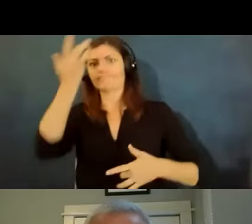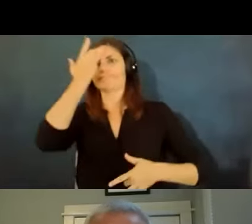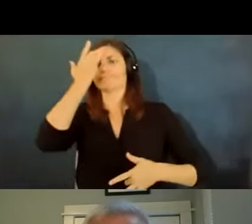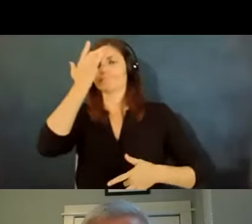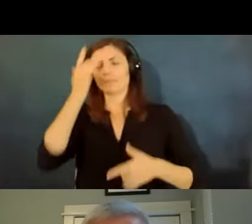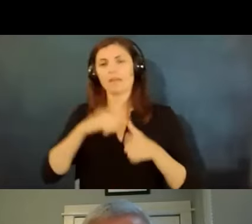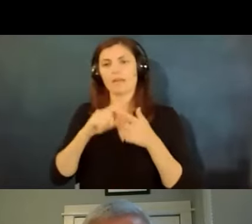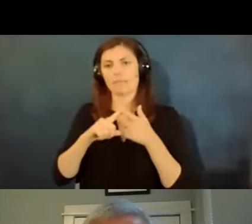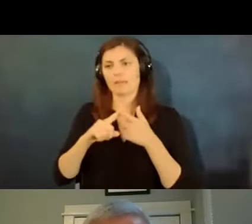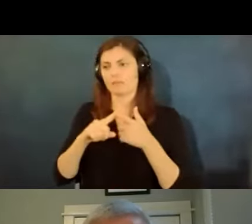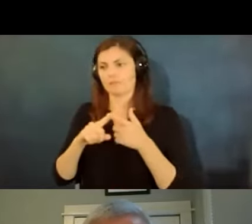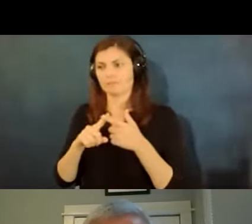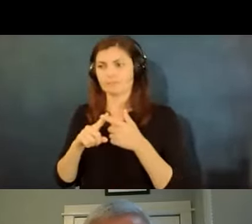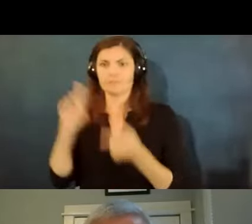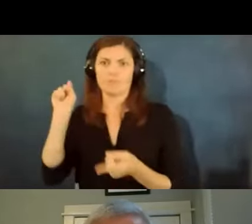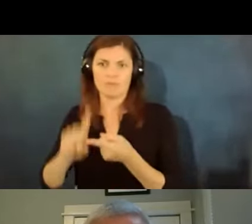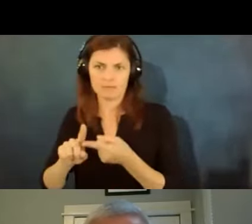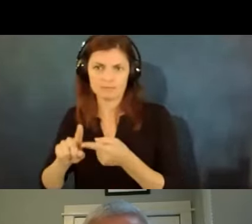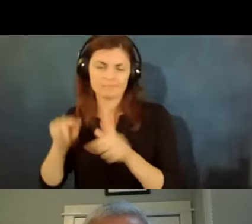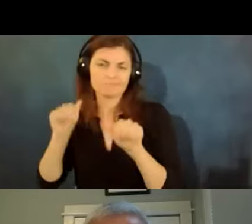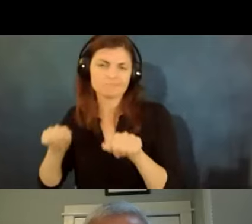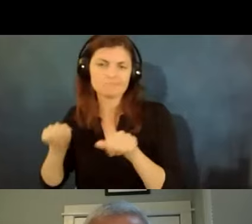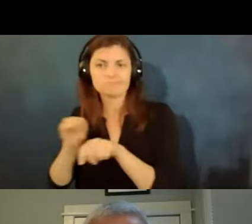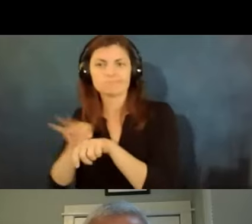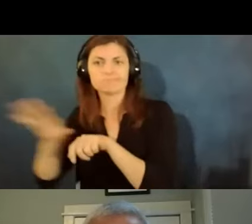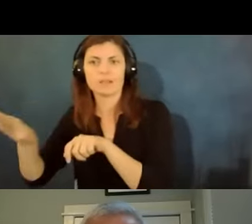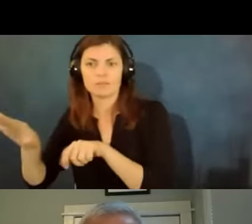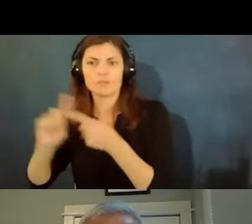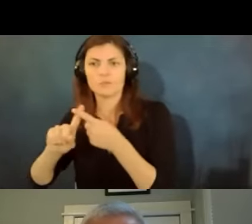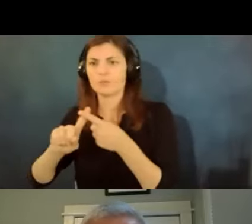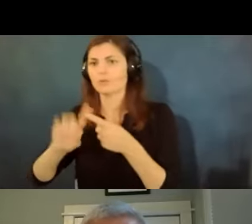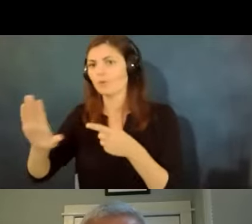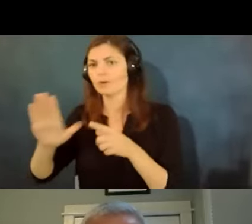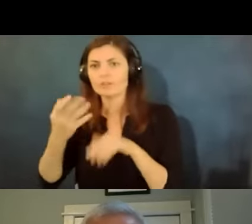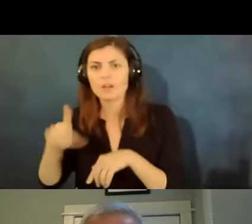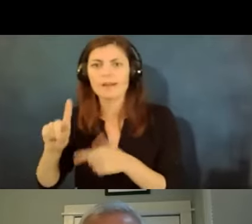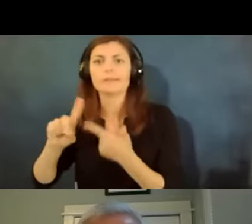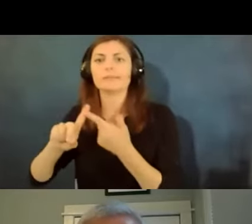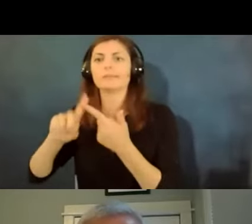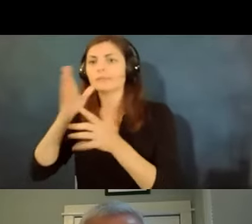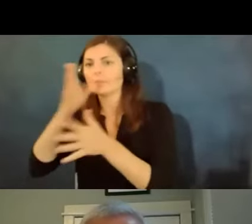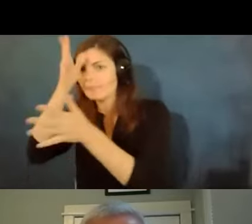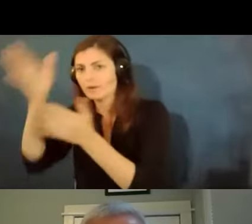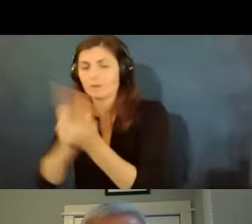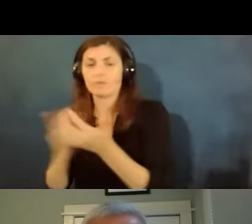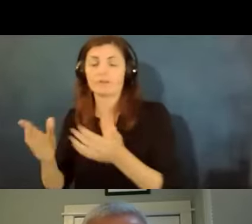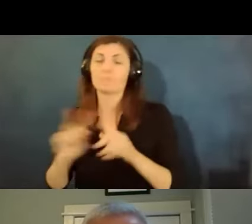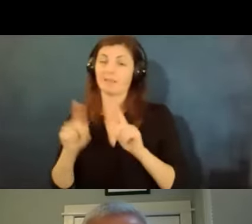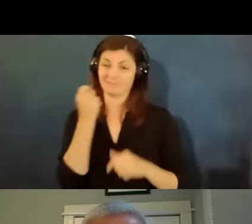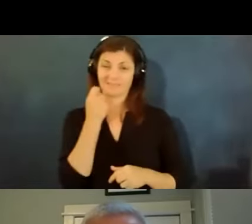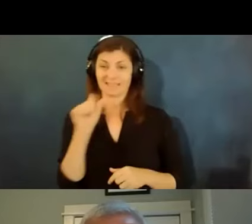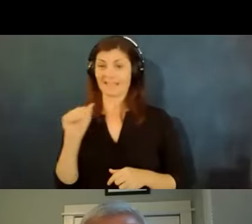the child with a disability etc but the ada itself doesn't require it so that's sort of